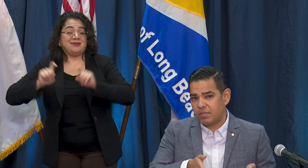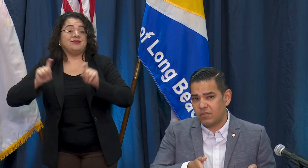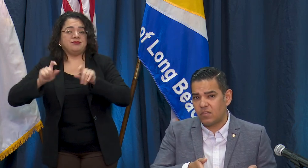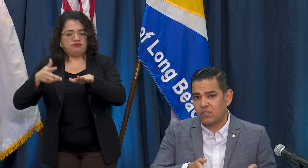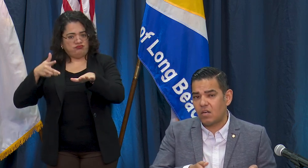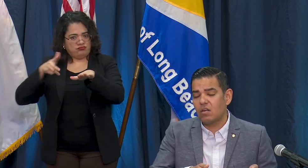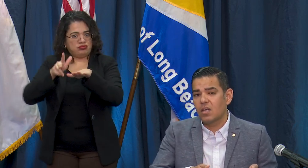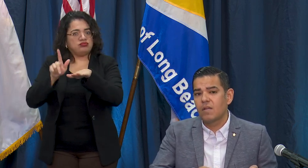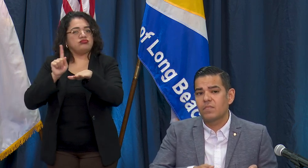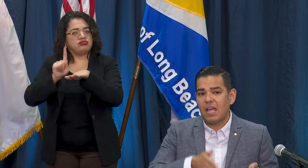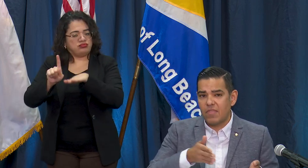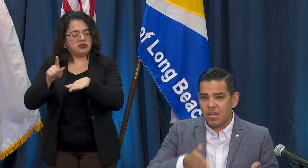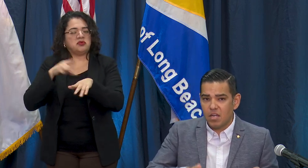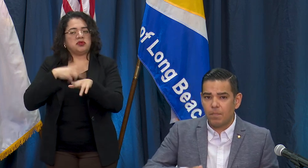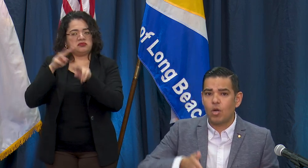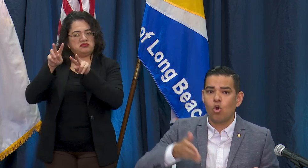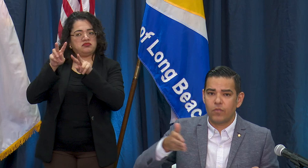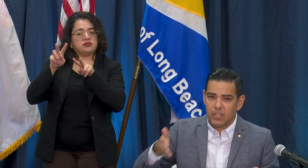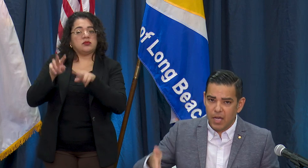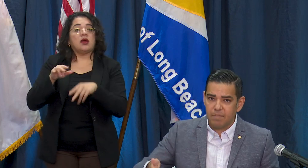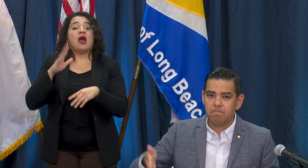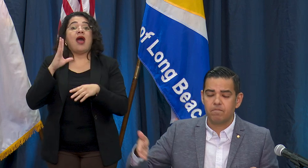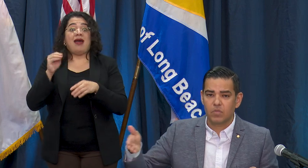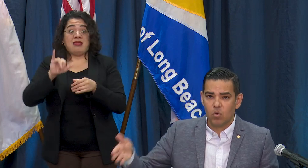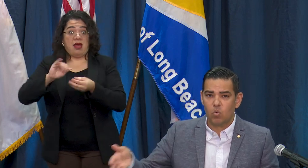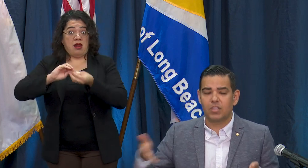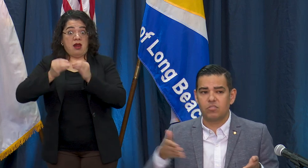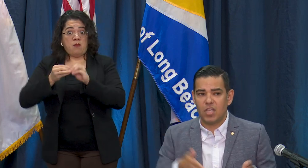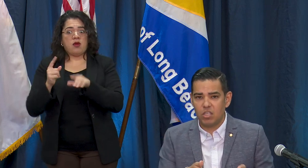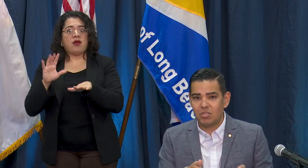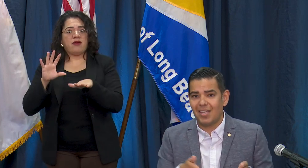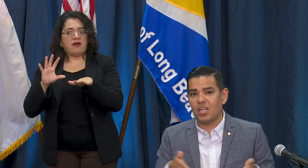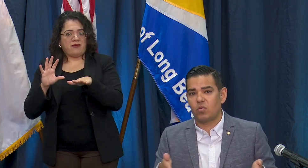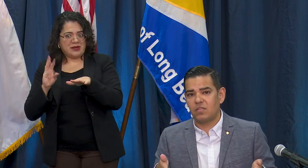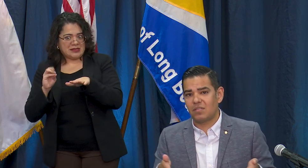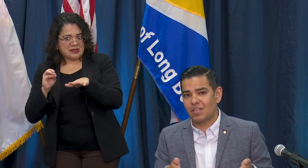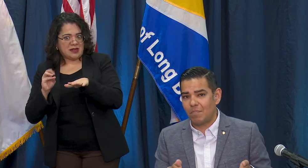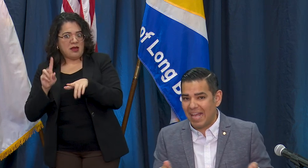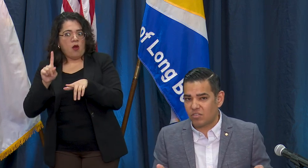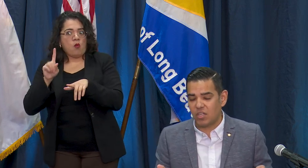testing center and that number overtime will continue to increase as capacity